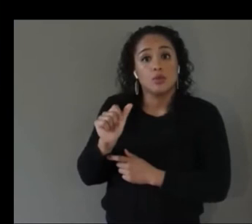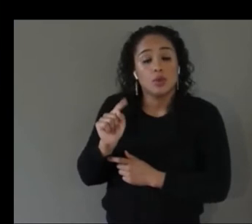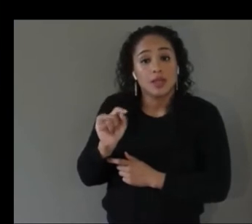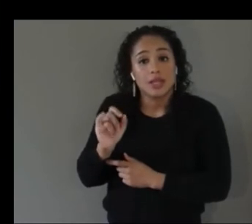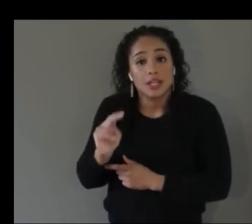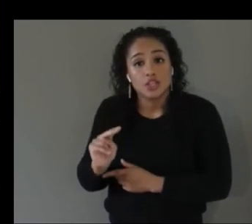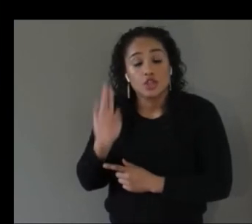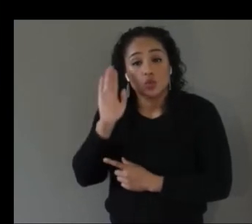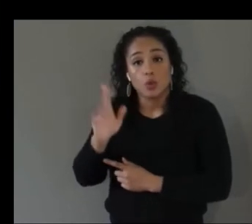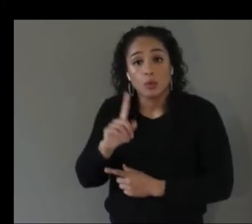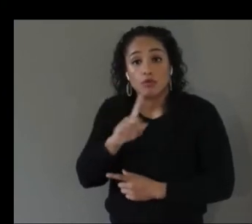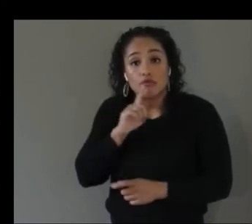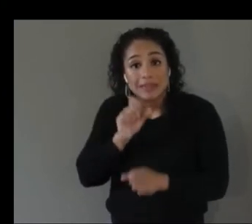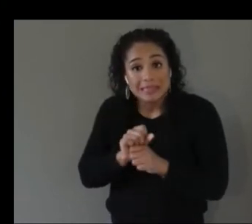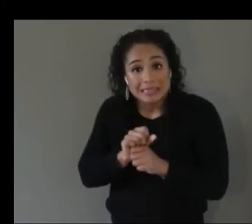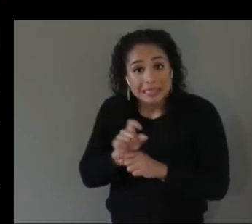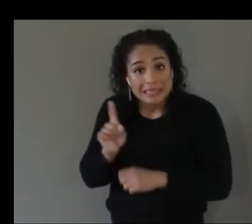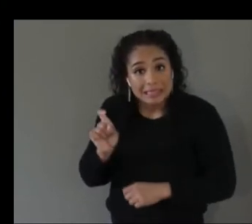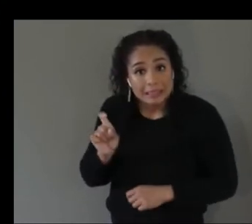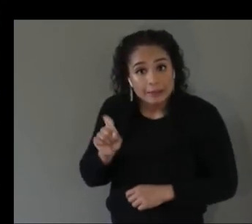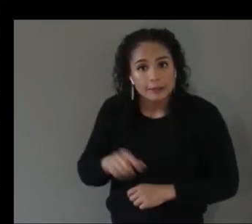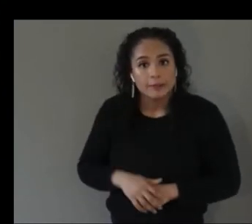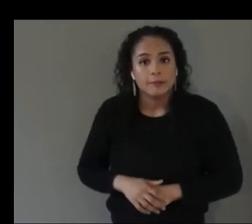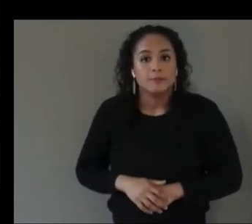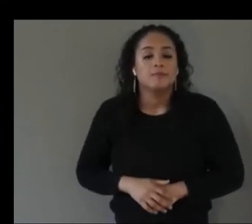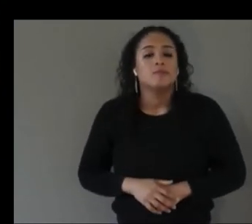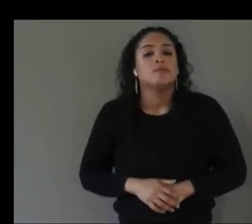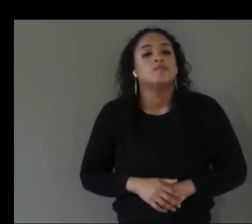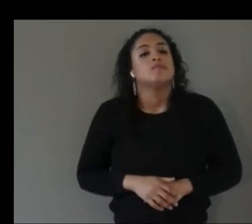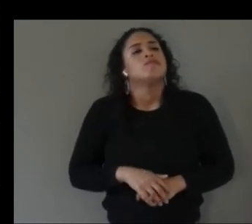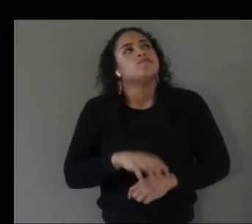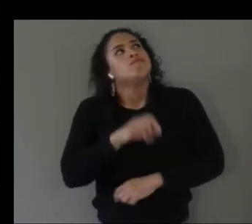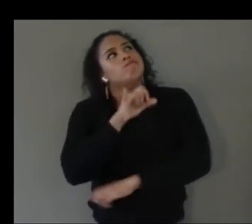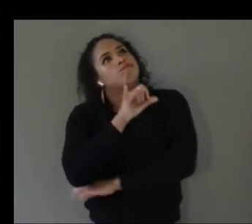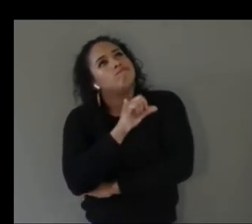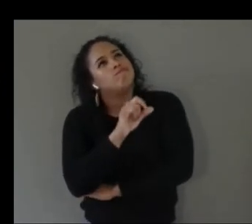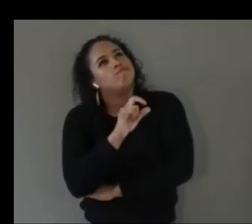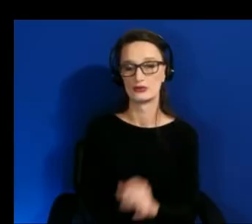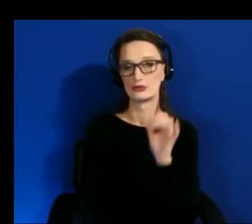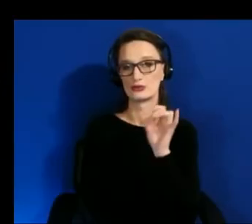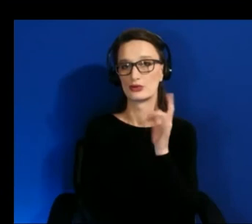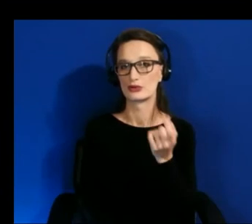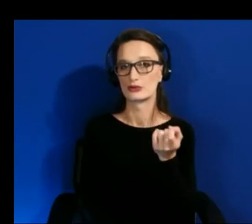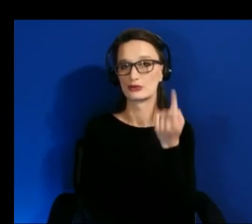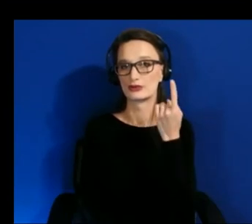hmm i see what you're saying so if it was sounding like an actual ball and you could tell